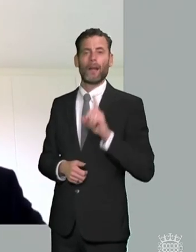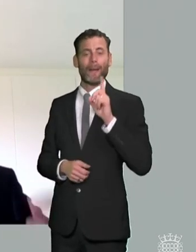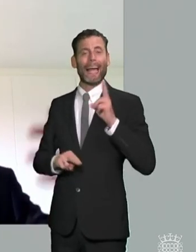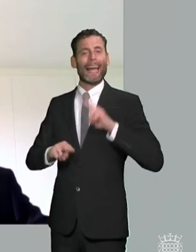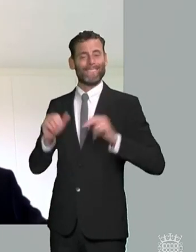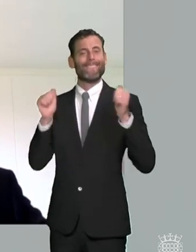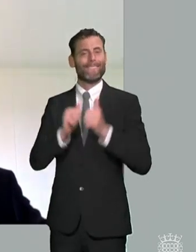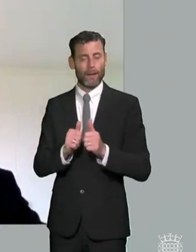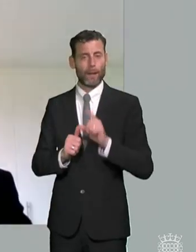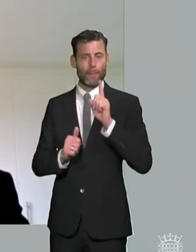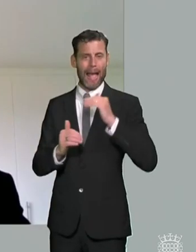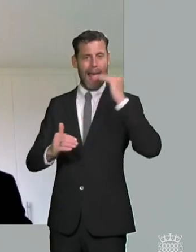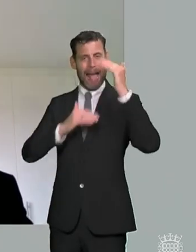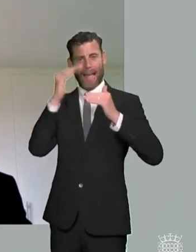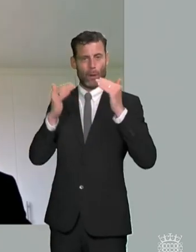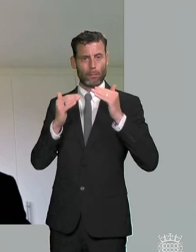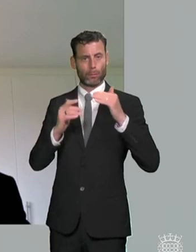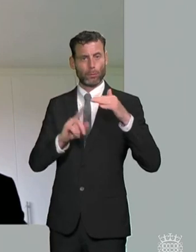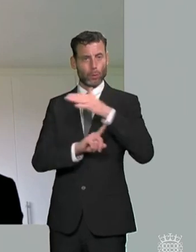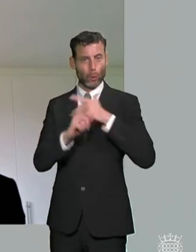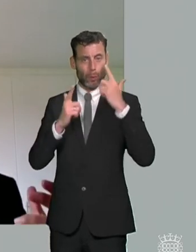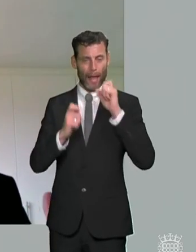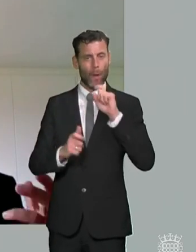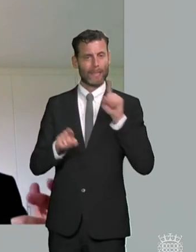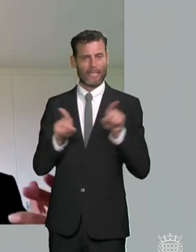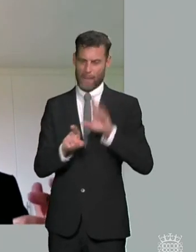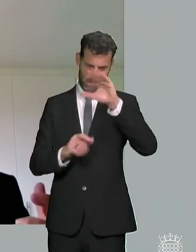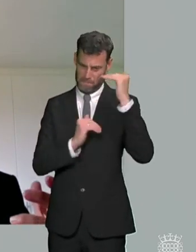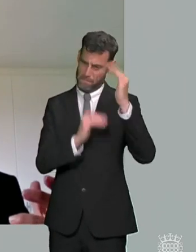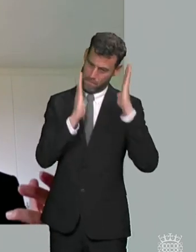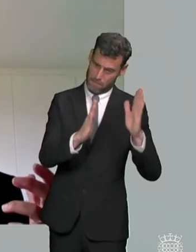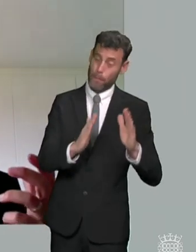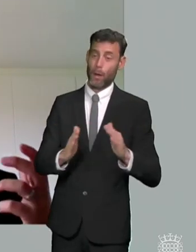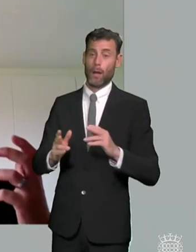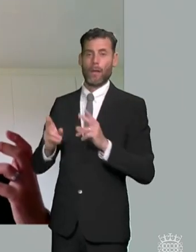highways outward planning and authorities the fundamental part of local authorities is that